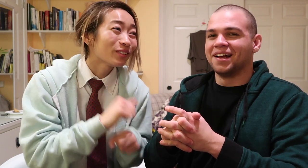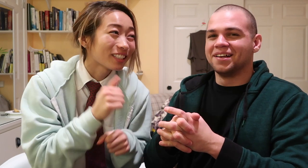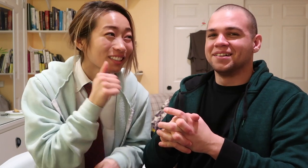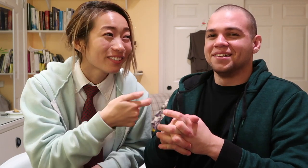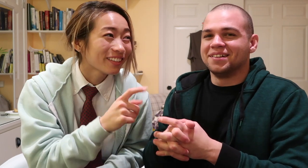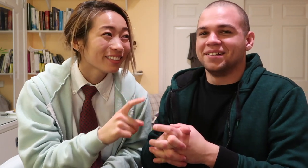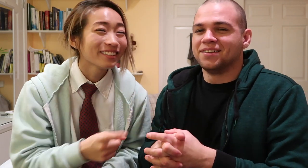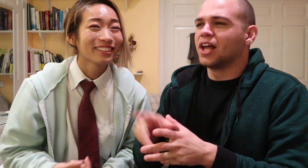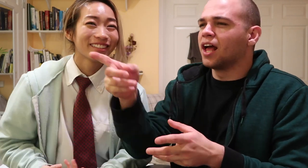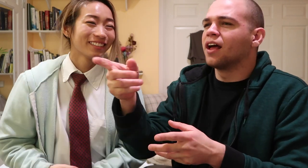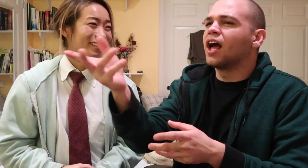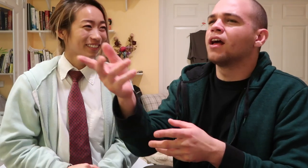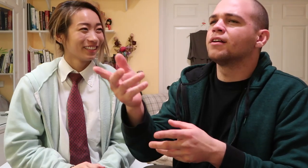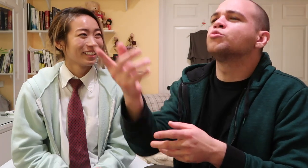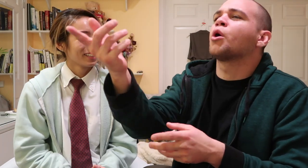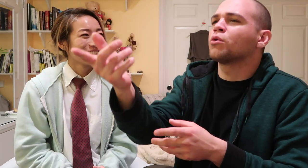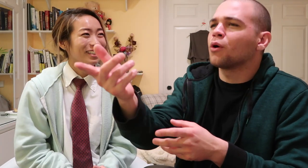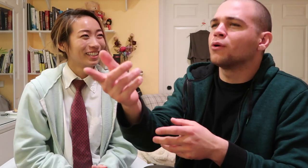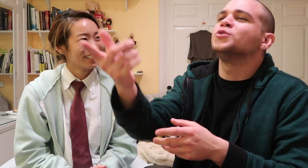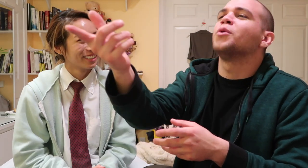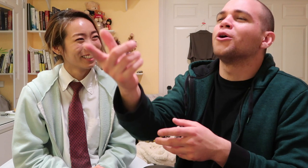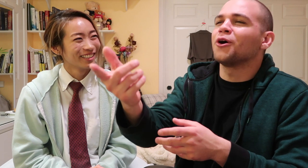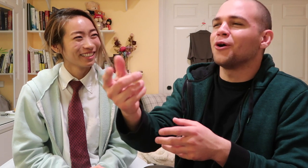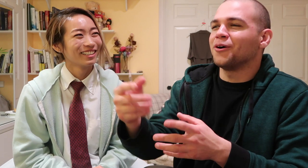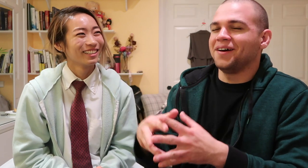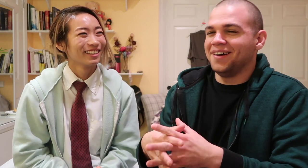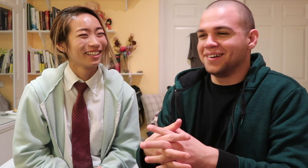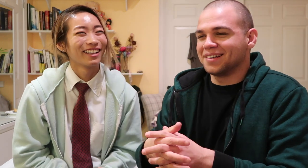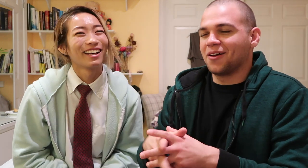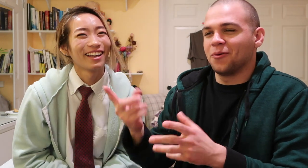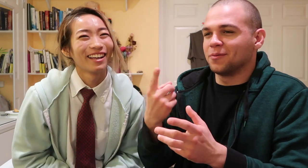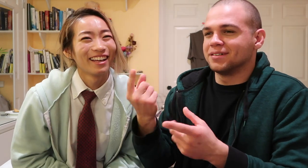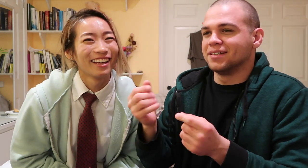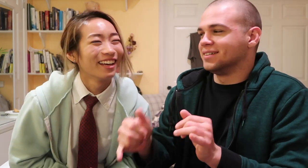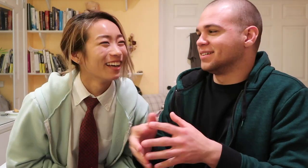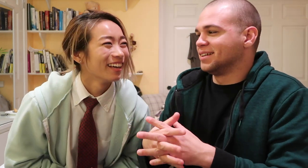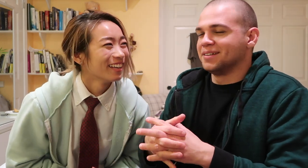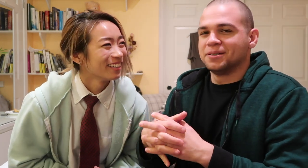working tomorrow tomorrow tomorrow always does that